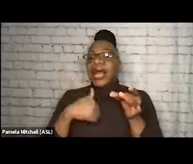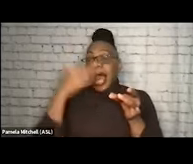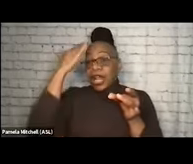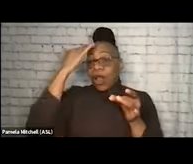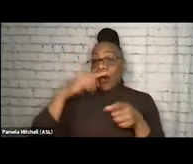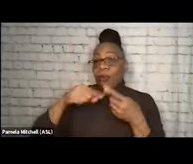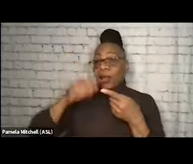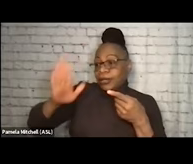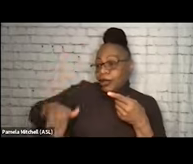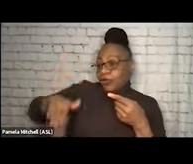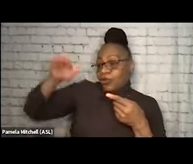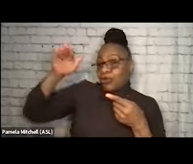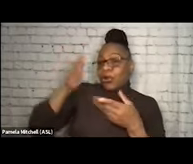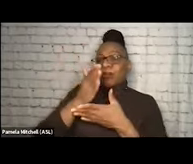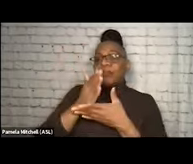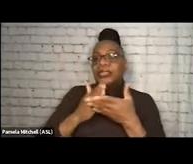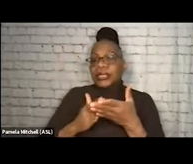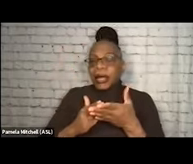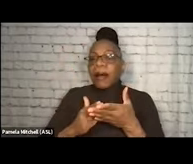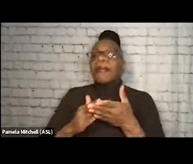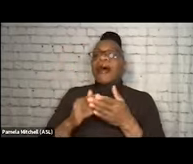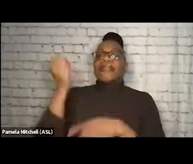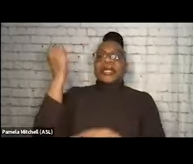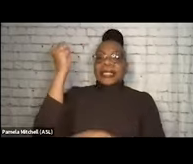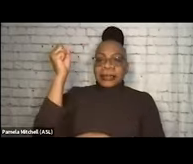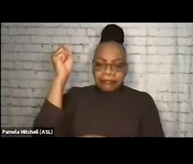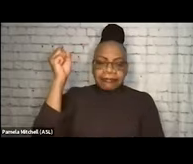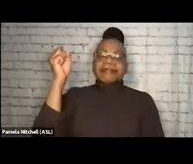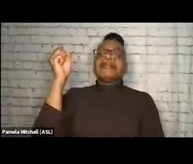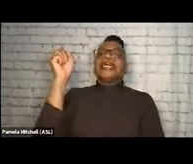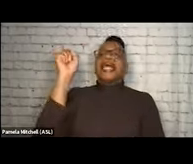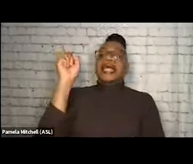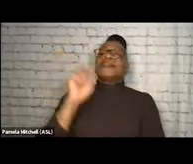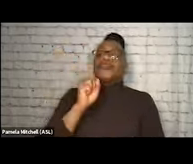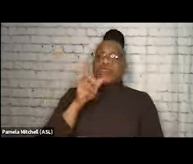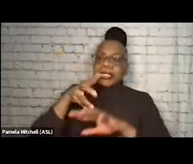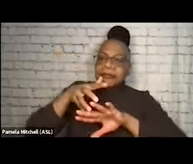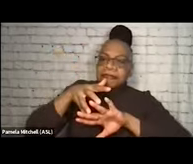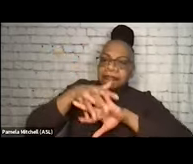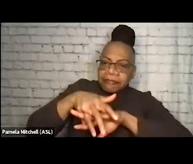with some of the, like, prevention campaigns, it's really been ingrained, and it takes a lot of self-reflection